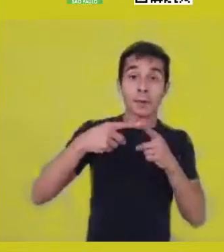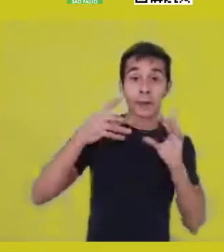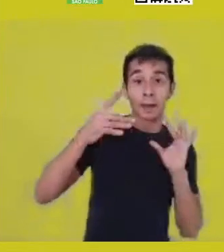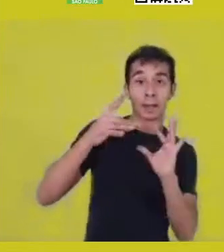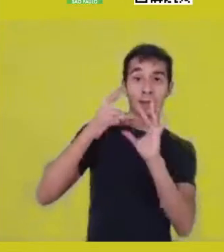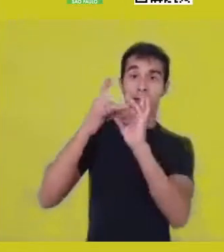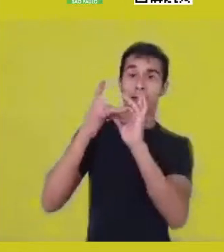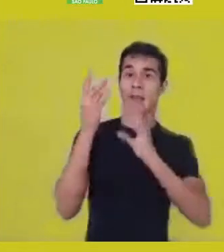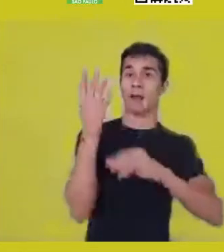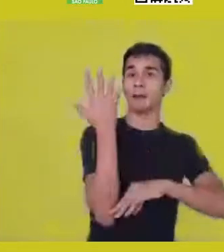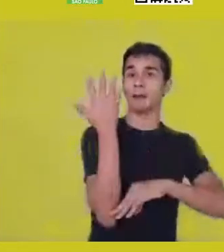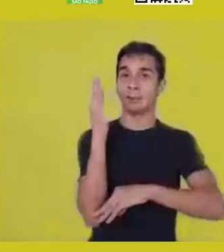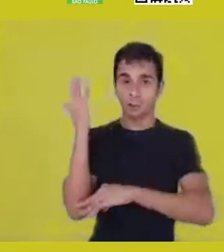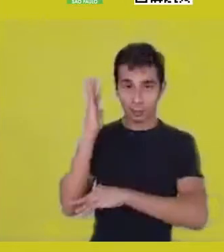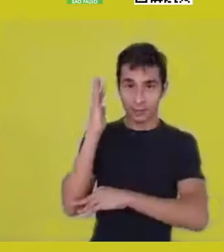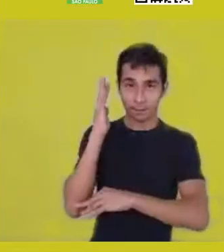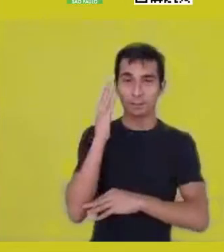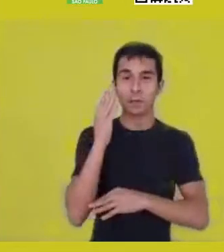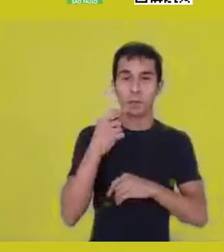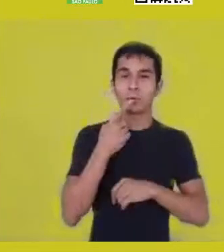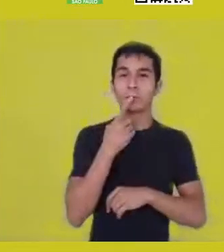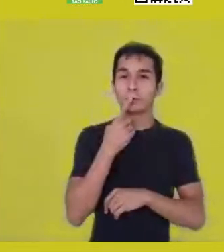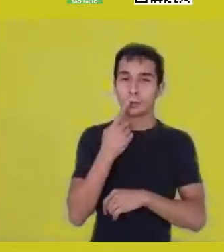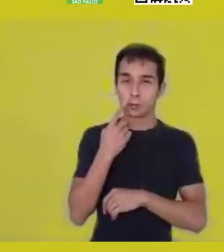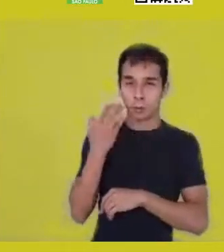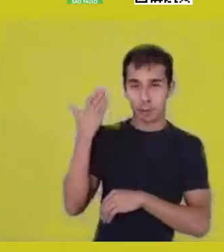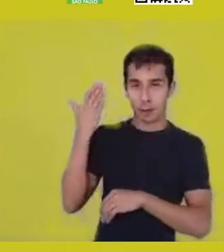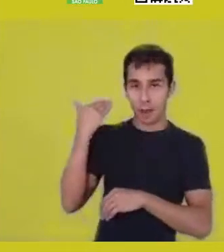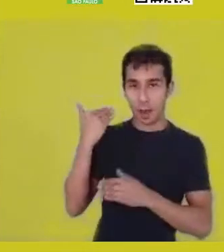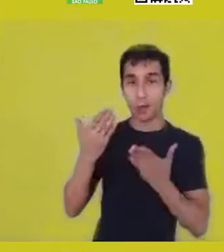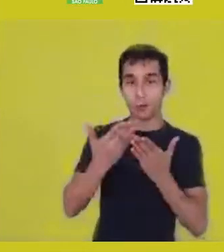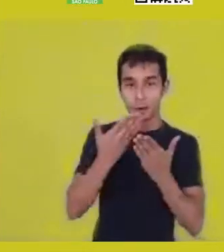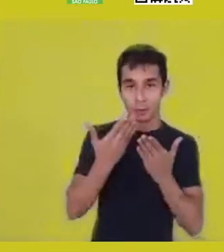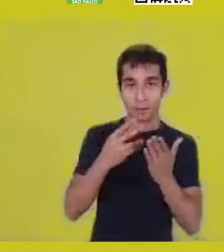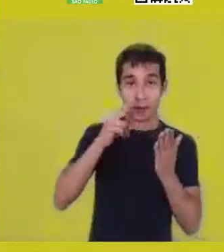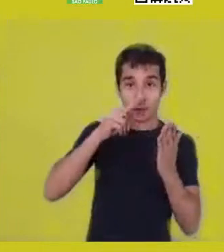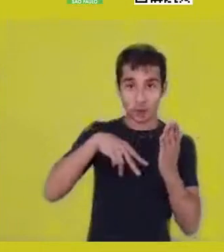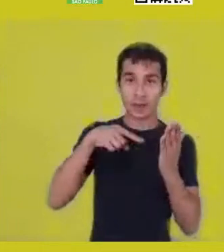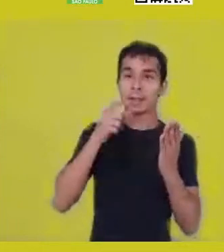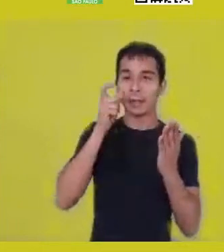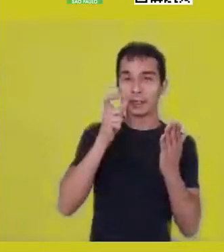Recently I’ve read a very interesting book by someone I love and respect,